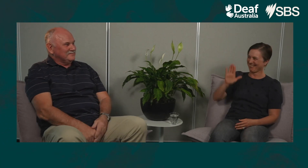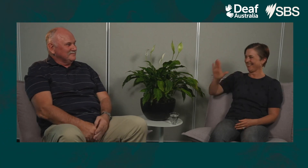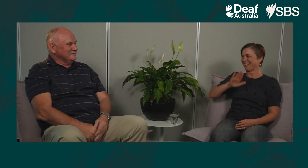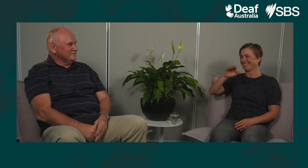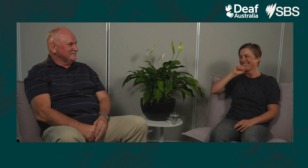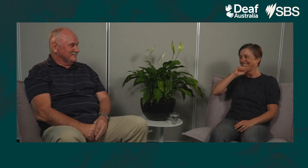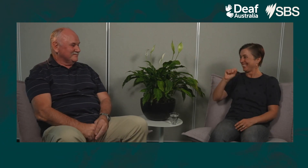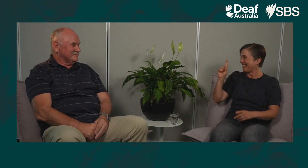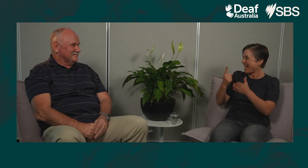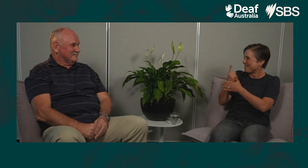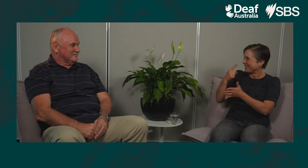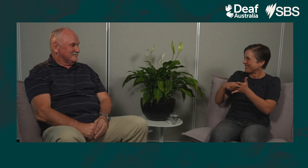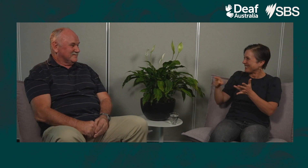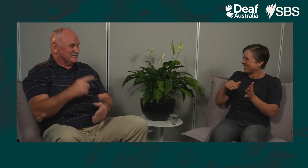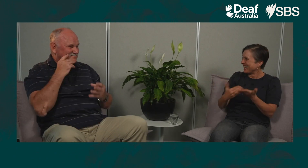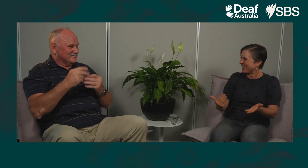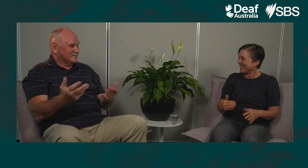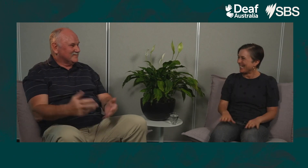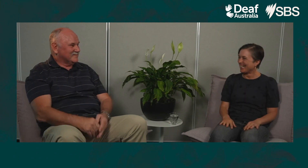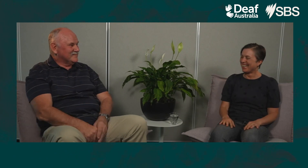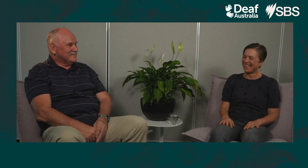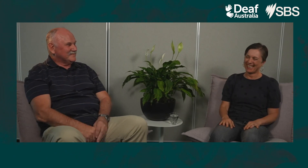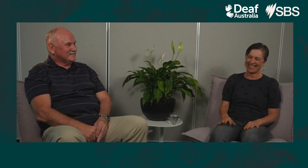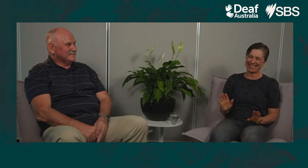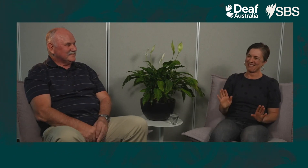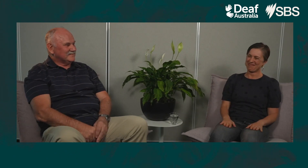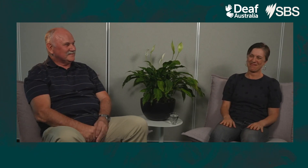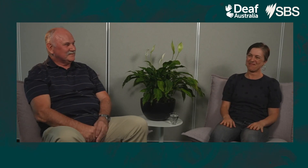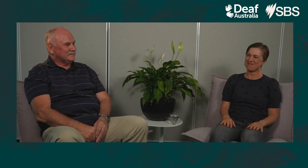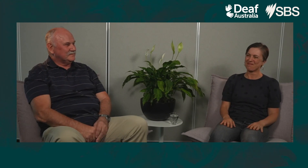Oh that poor man, I wonder where he is now? I've never seen him since.